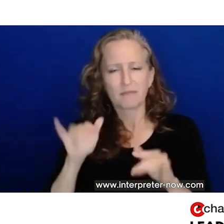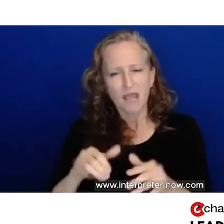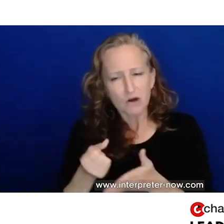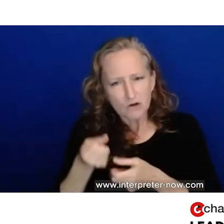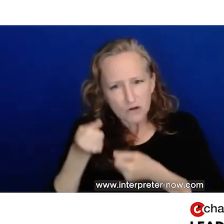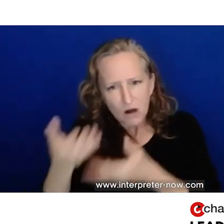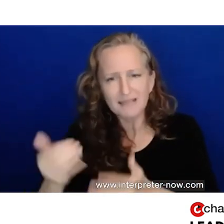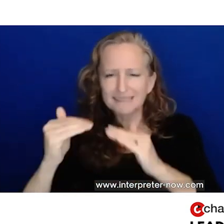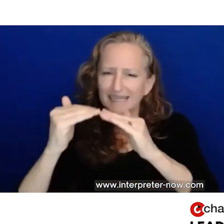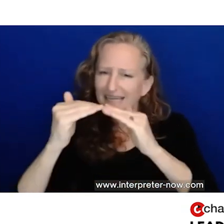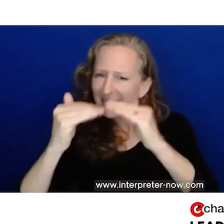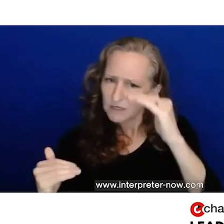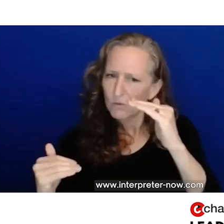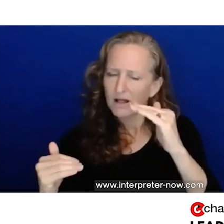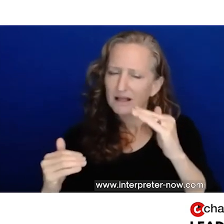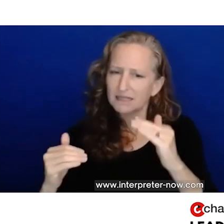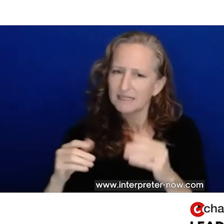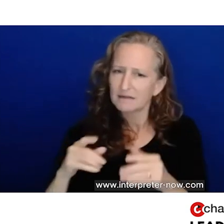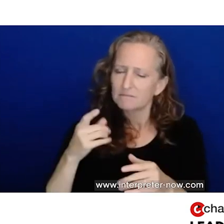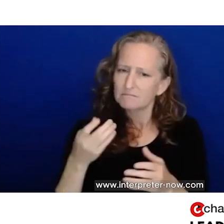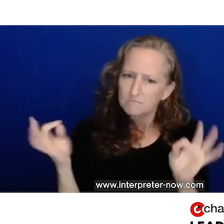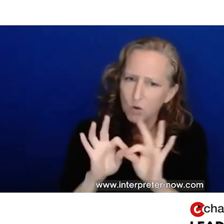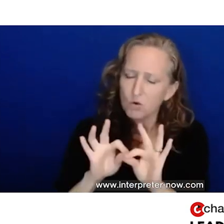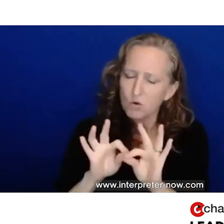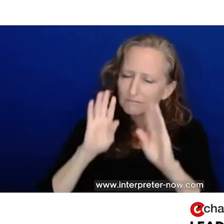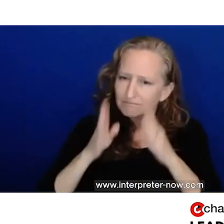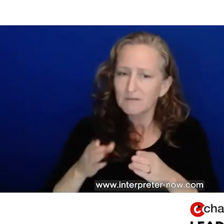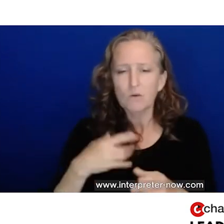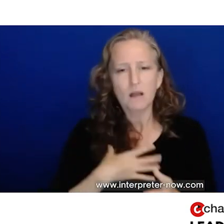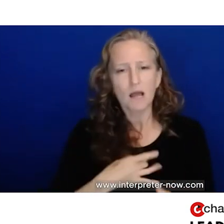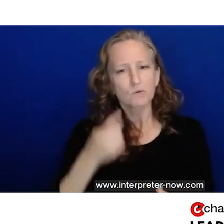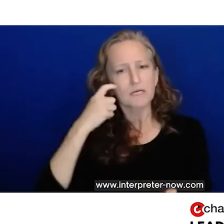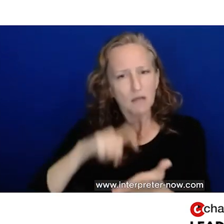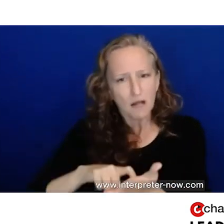in the first place. So I want to acknowledge that, and I want to acknowledge the murder